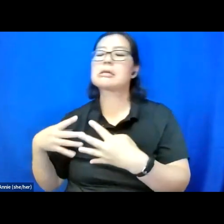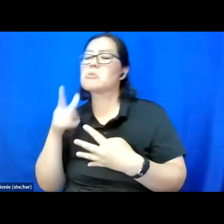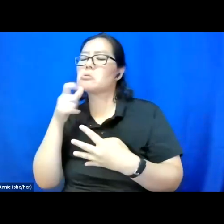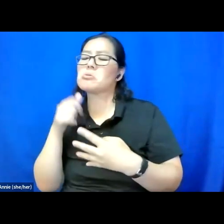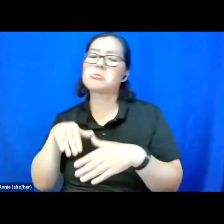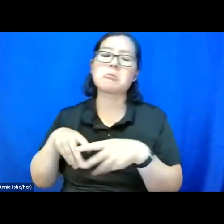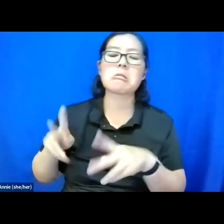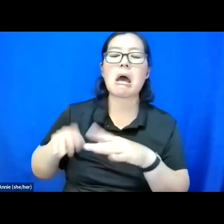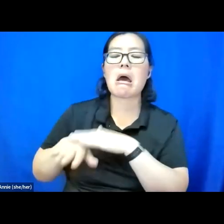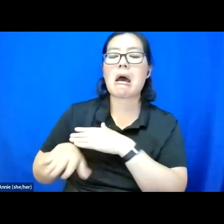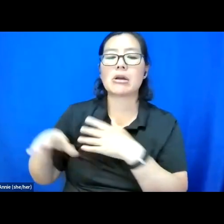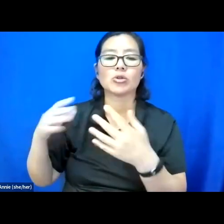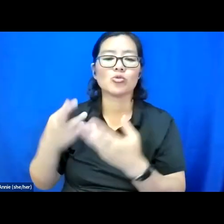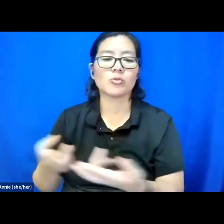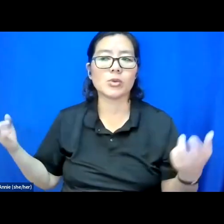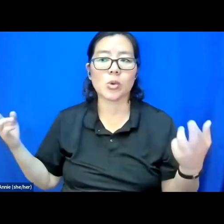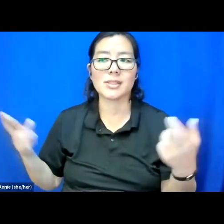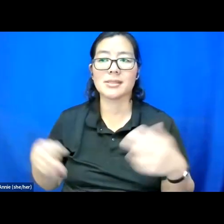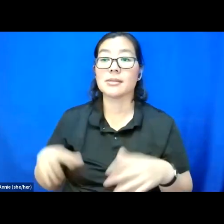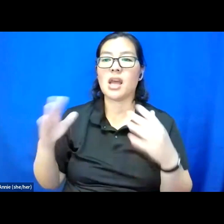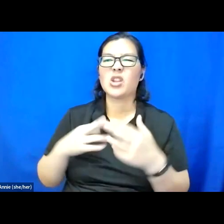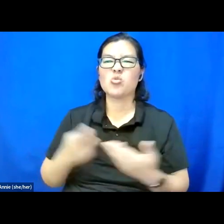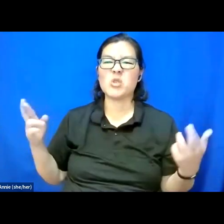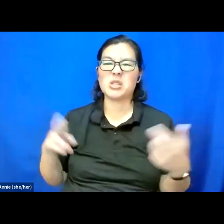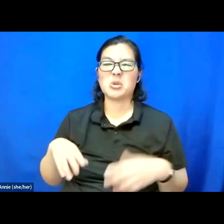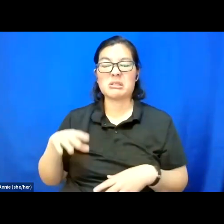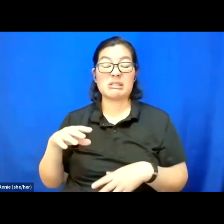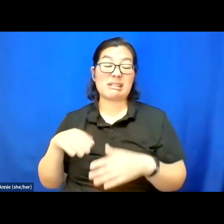and access hacks that some white disabled folks have figured out.